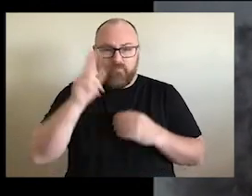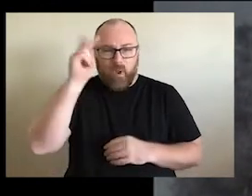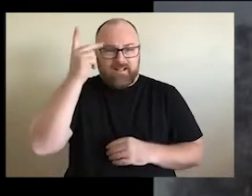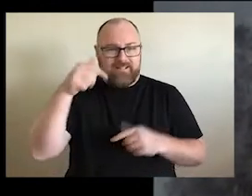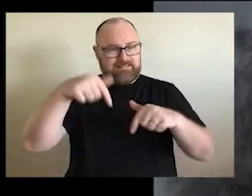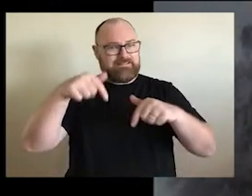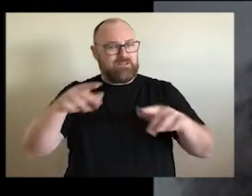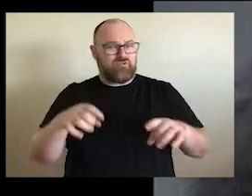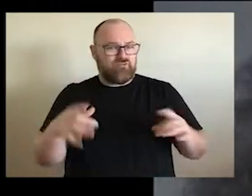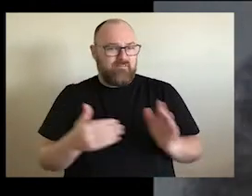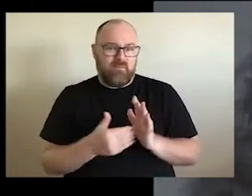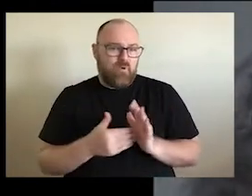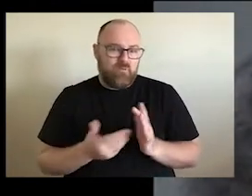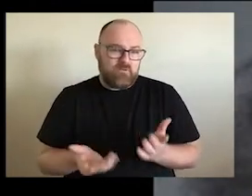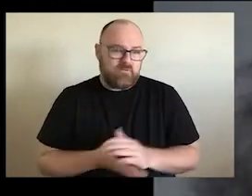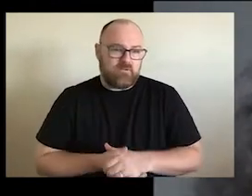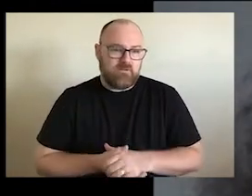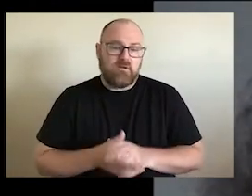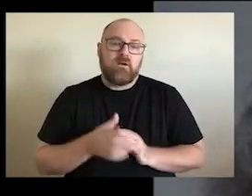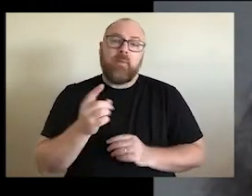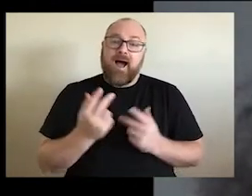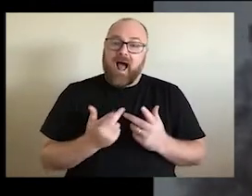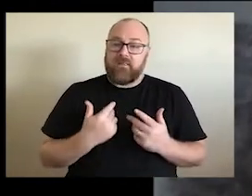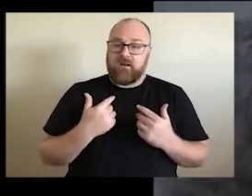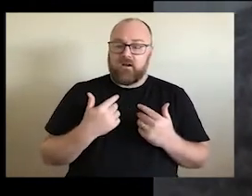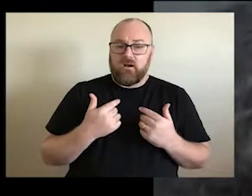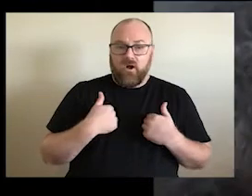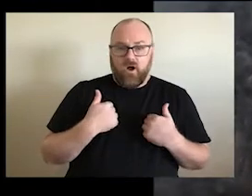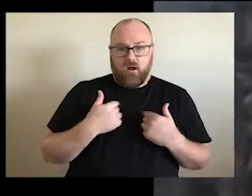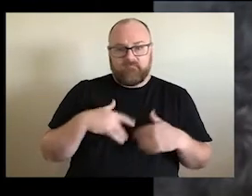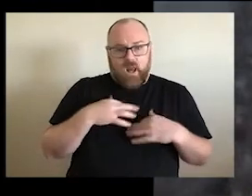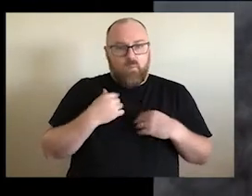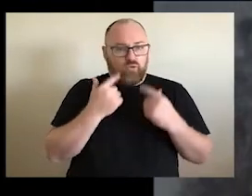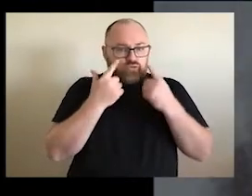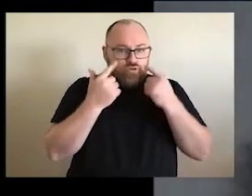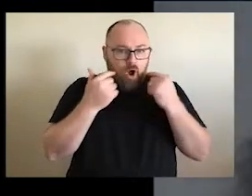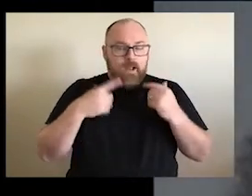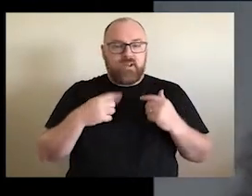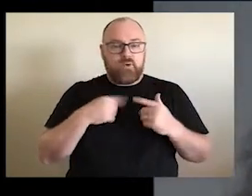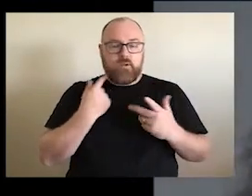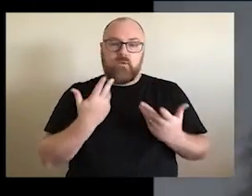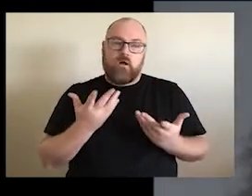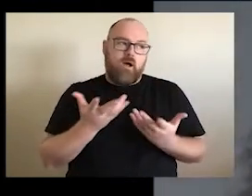situation that's in the country at the moment. But the other part of me wanted a cry because I was so happy to see so